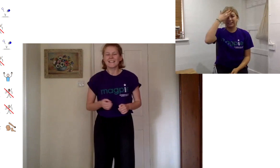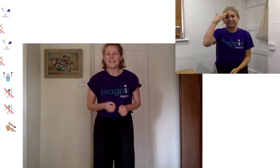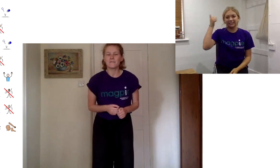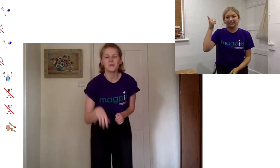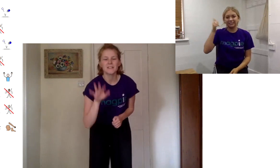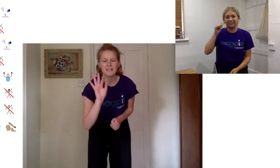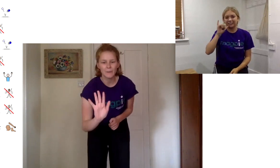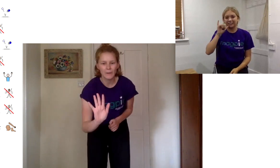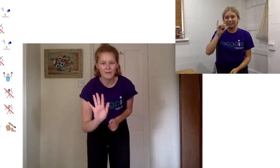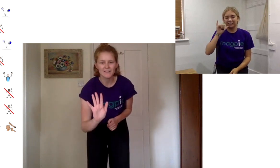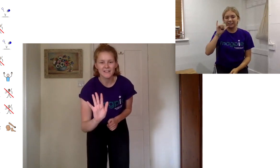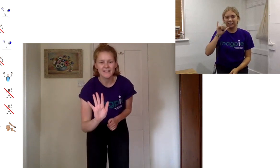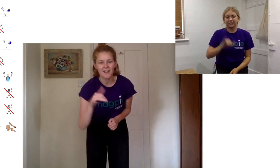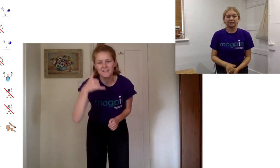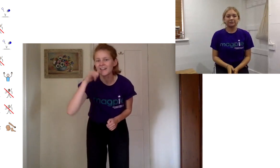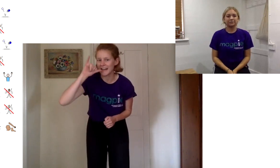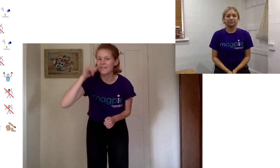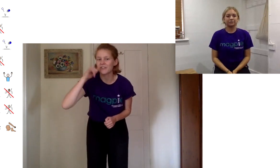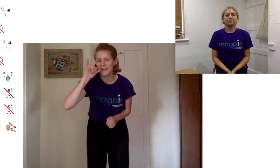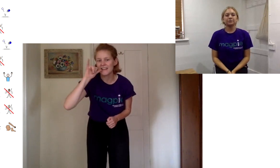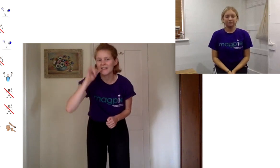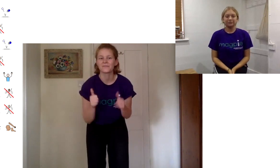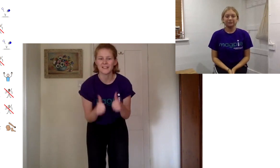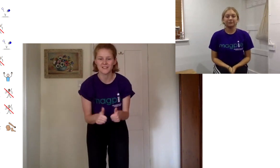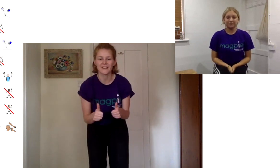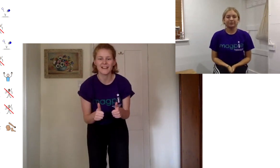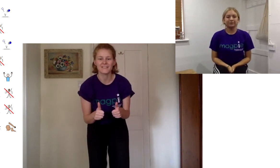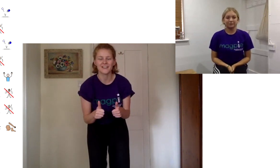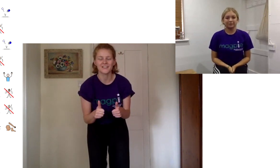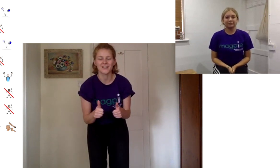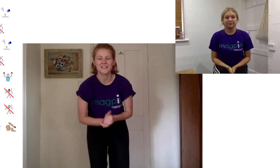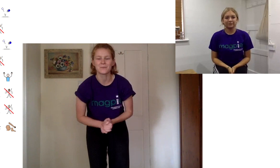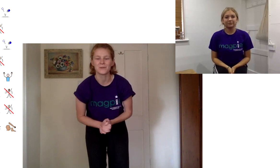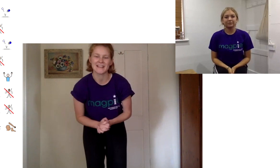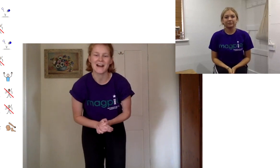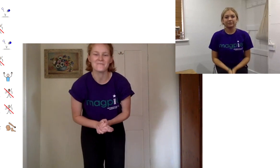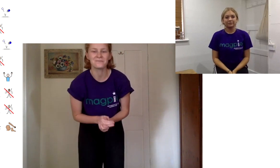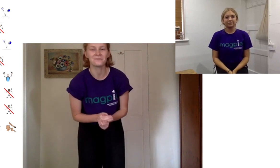so if you want to pause the video and have a drink that's a really really good chance to pause it now